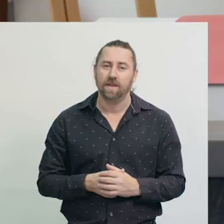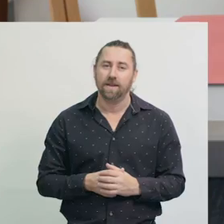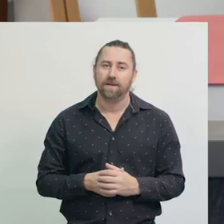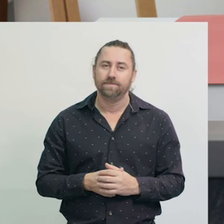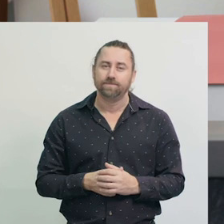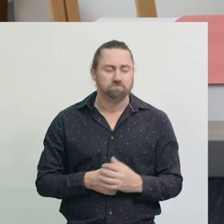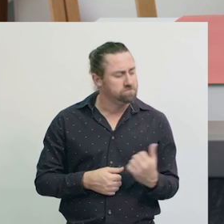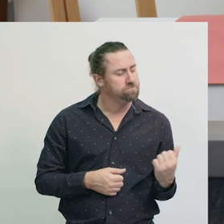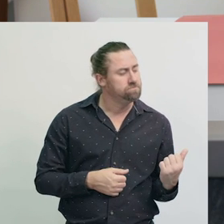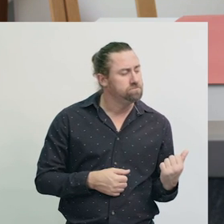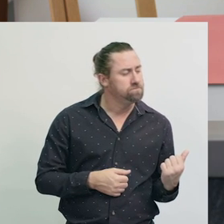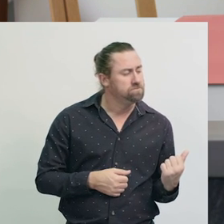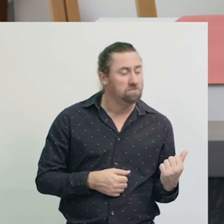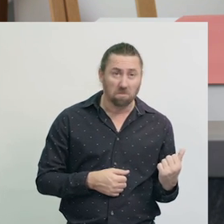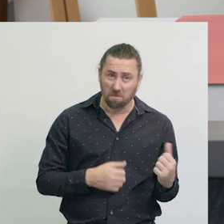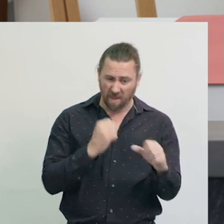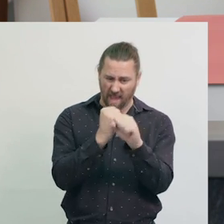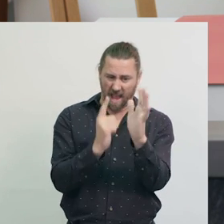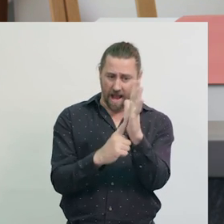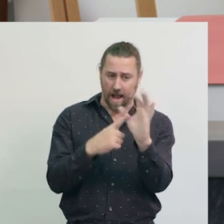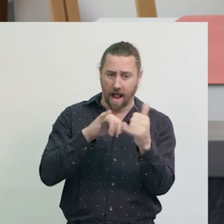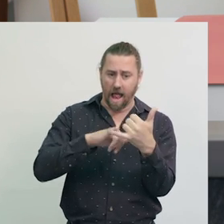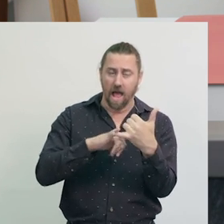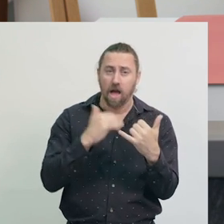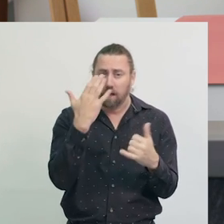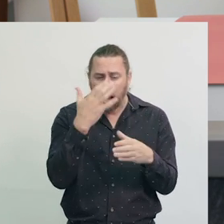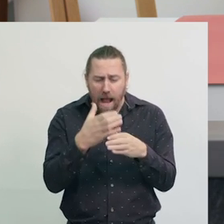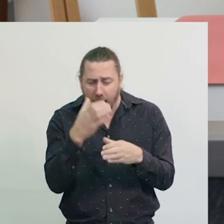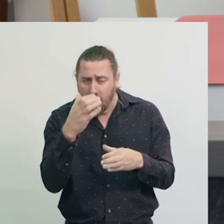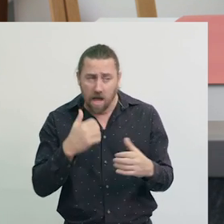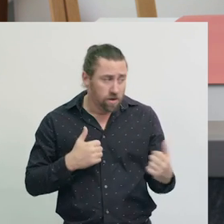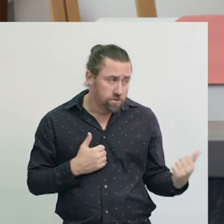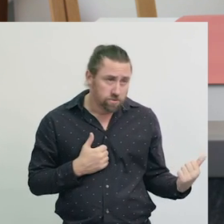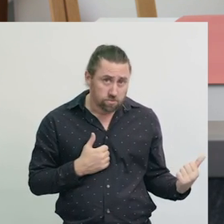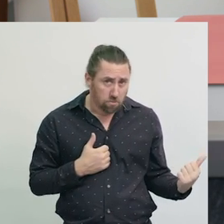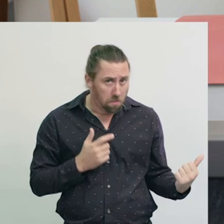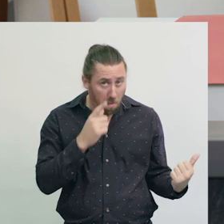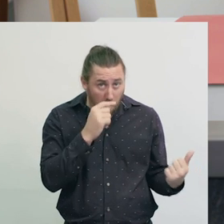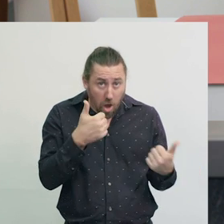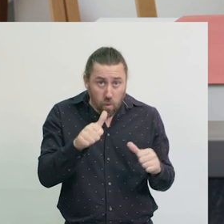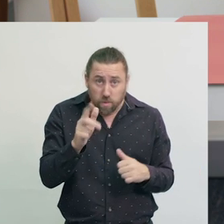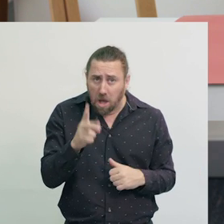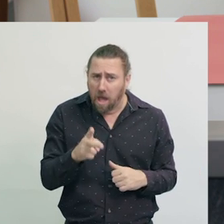What about these glass objects? Can they be recycled?